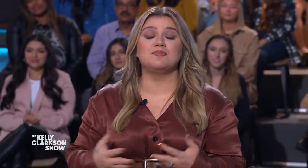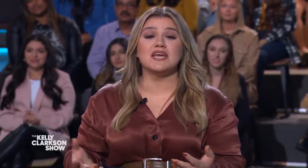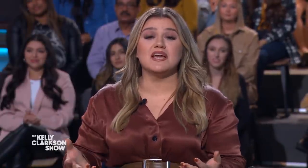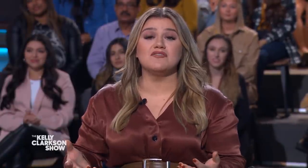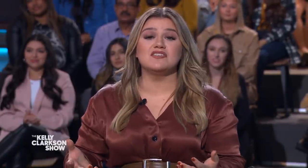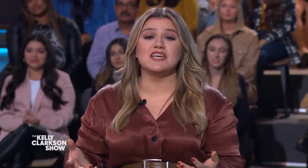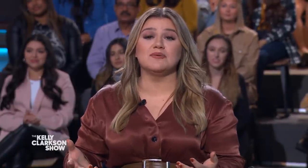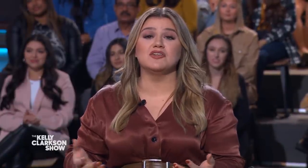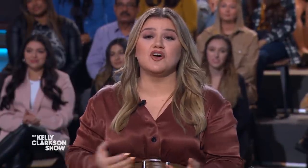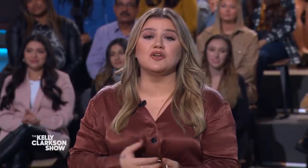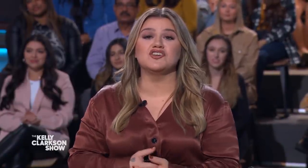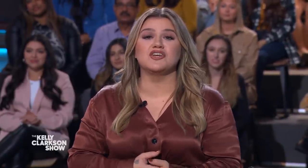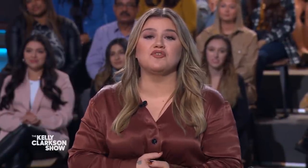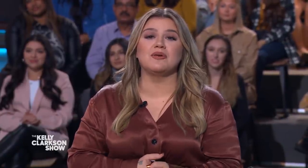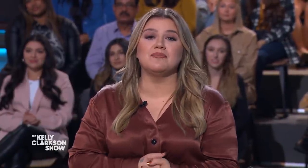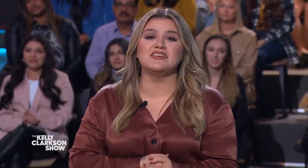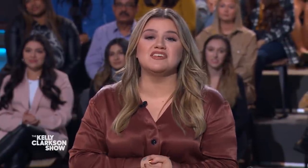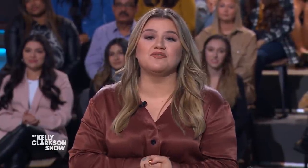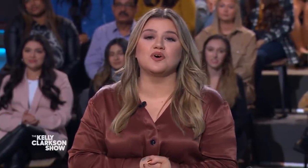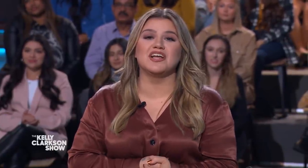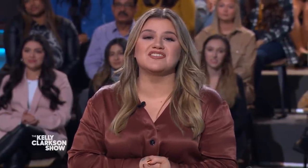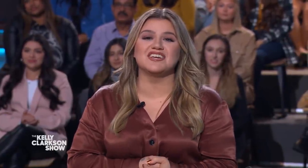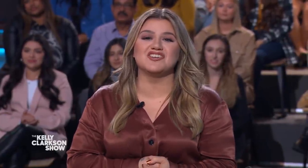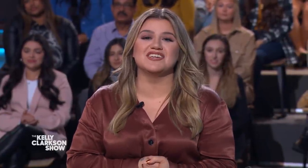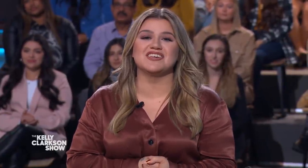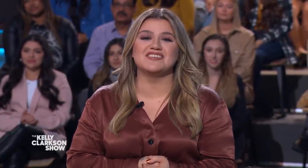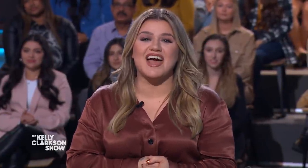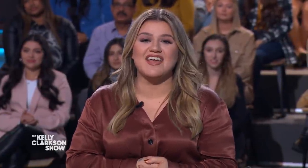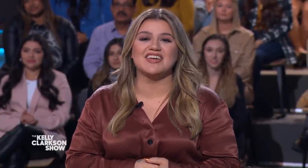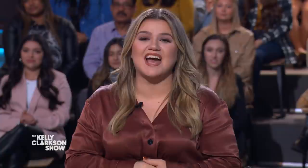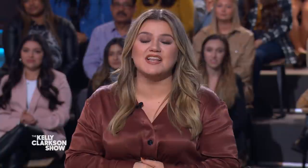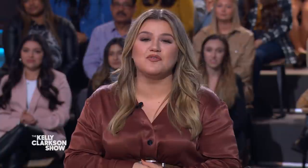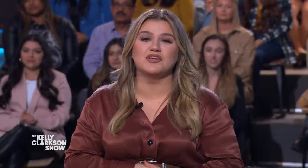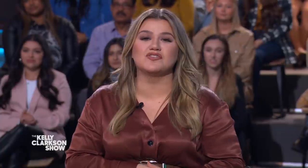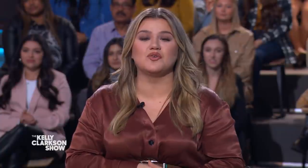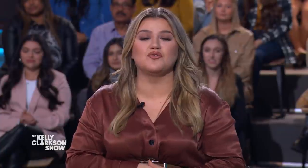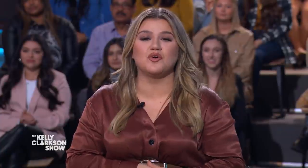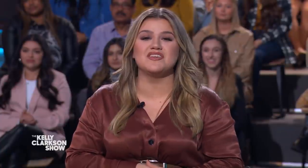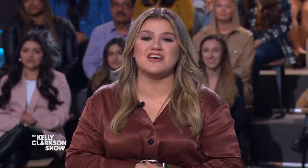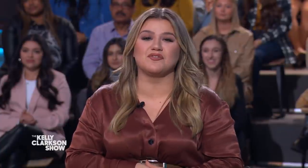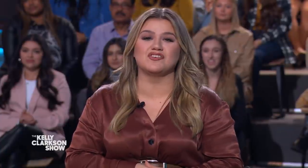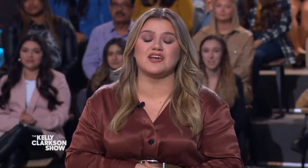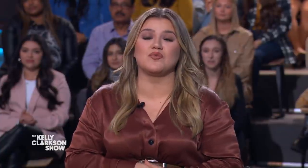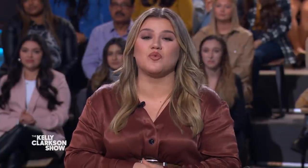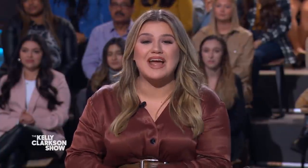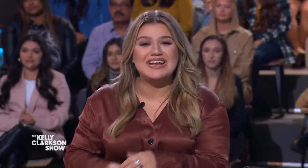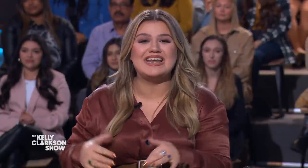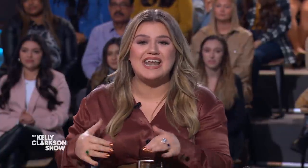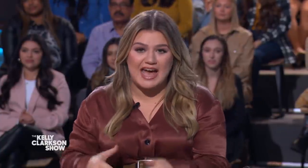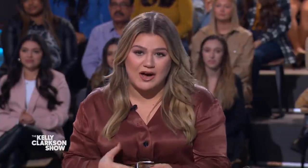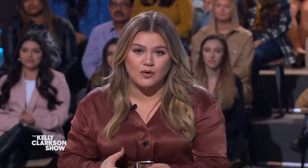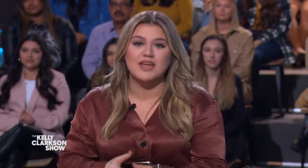Speaking of the team, Tony Shin from NBC for Los Angeles is at the California School for the Deaf Riverside right now.